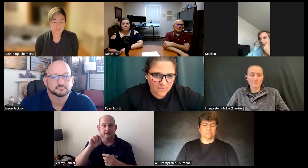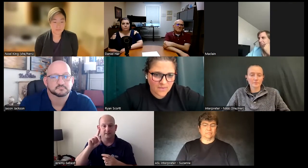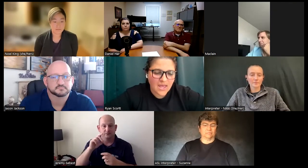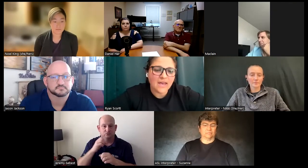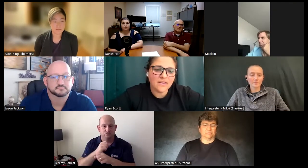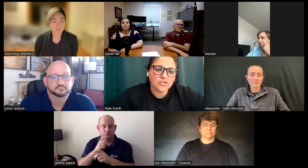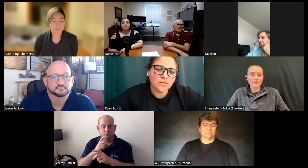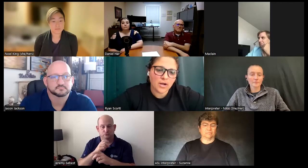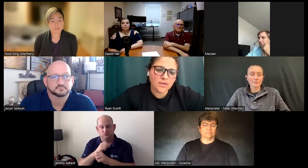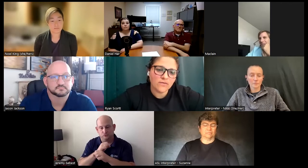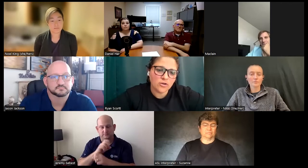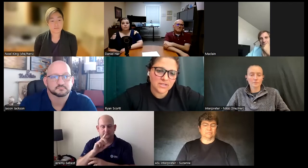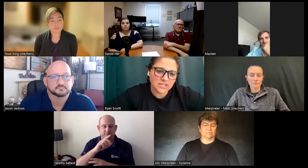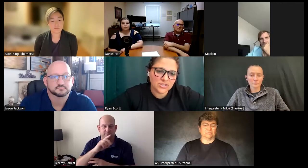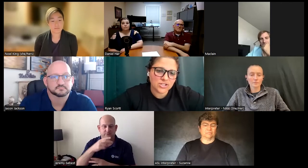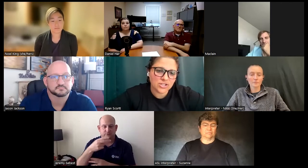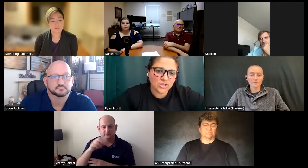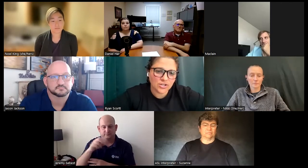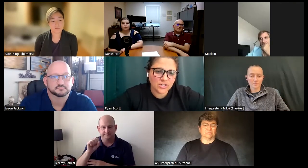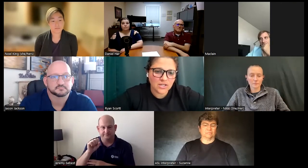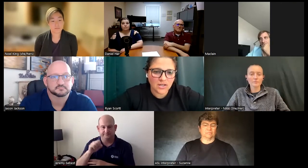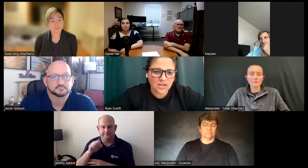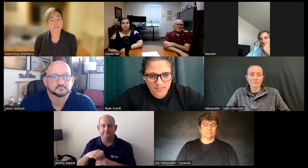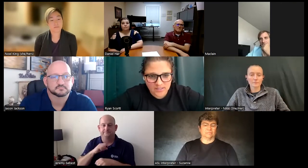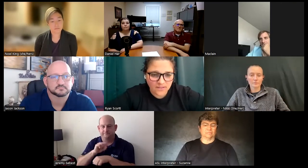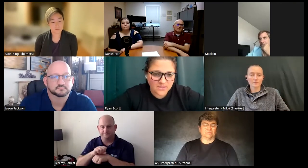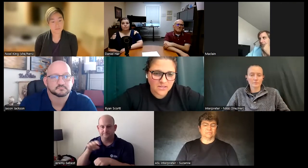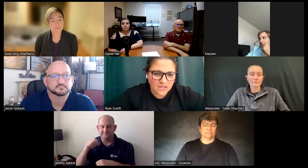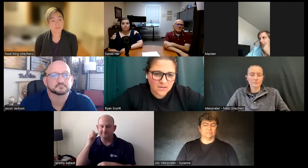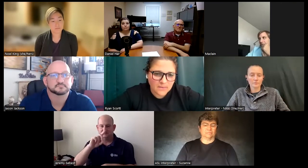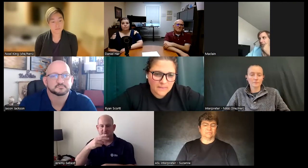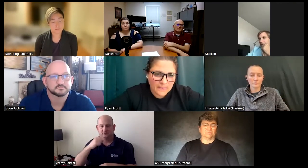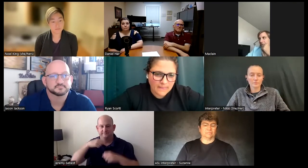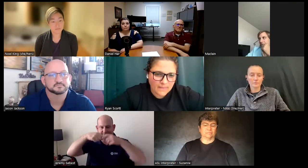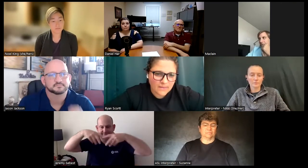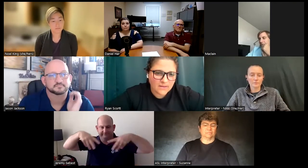and then the Department of Homeland Security and defense